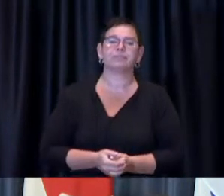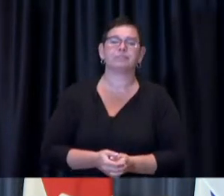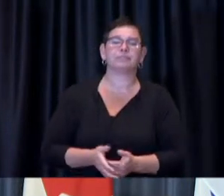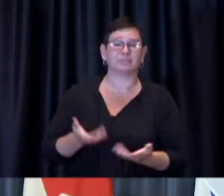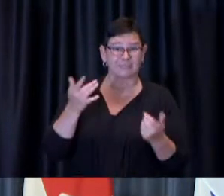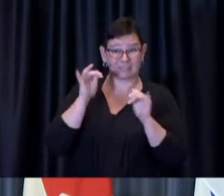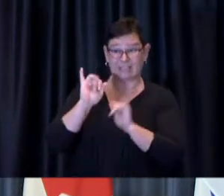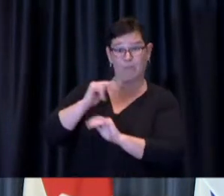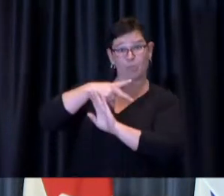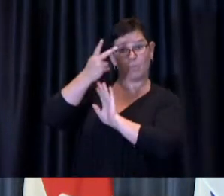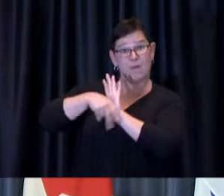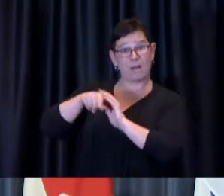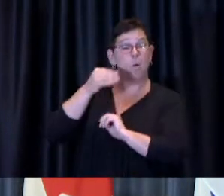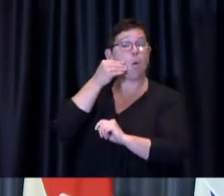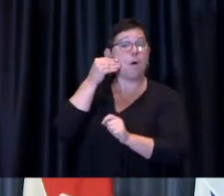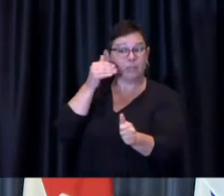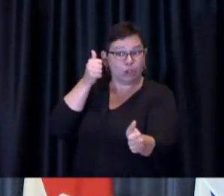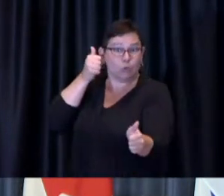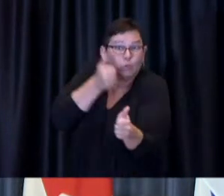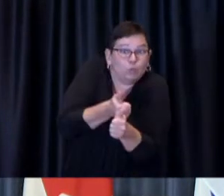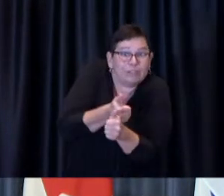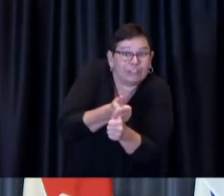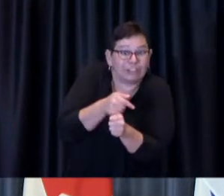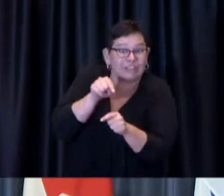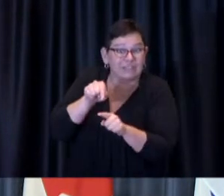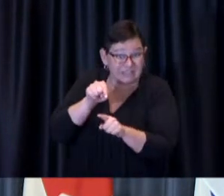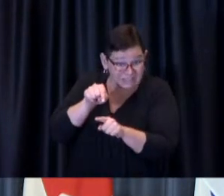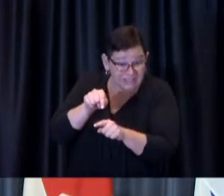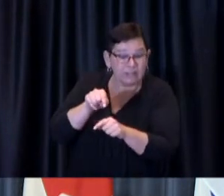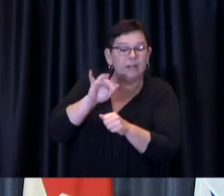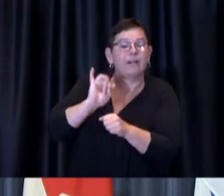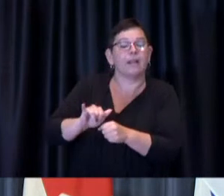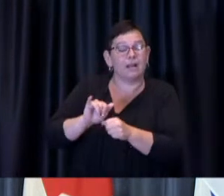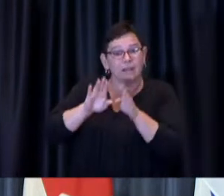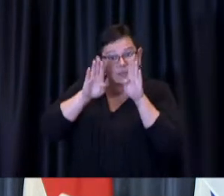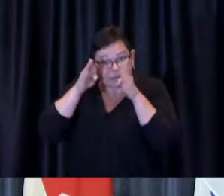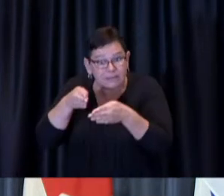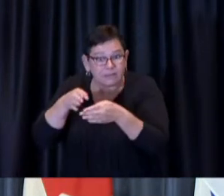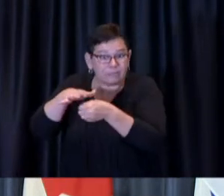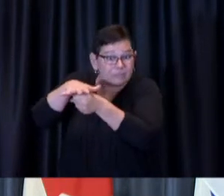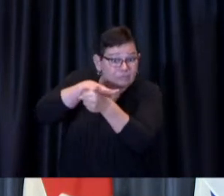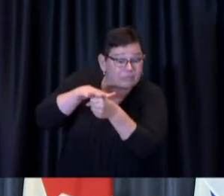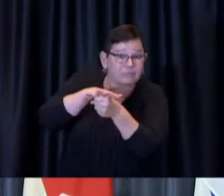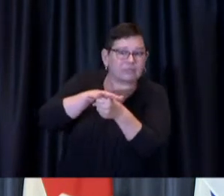neighbourhood in the city's east end this weekend with nine micro-targeted pop-up clinics.